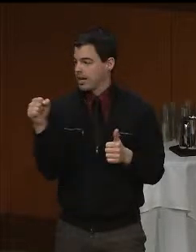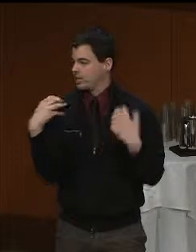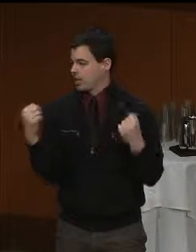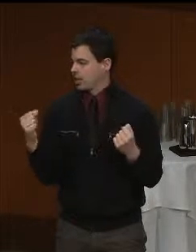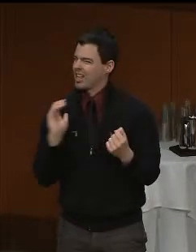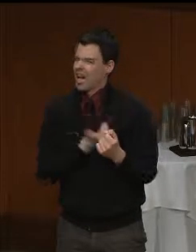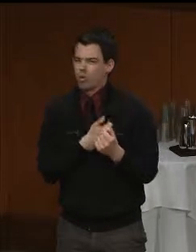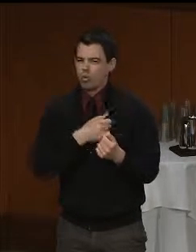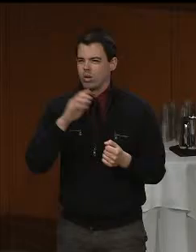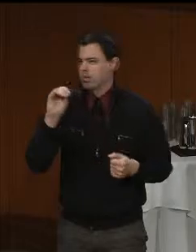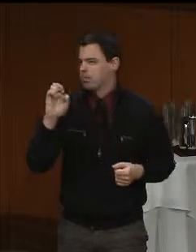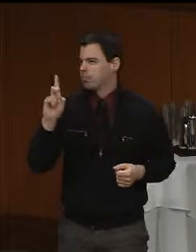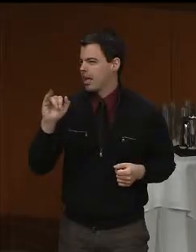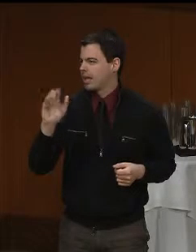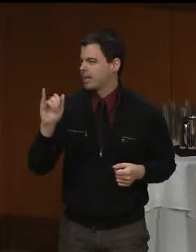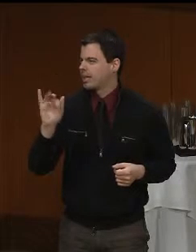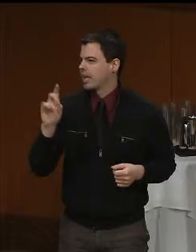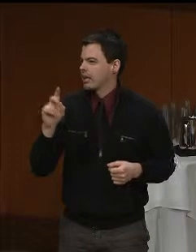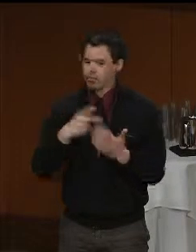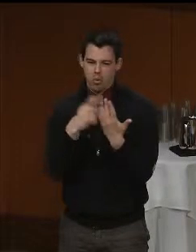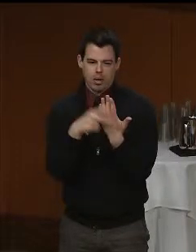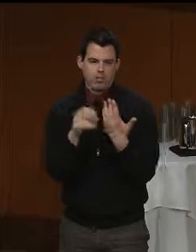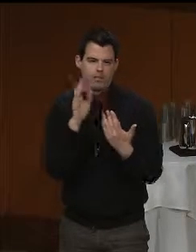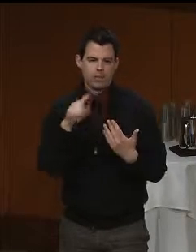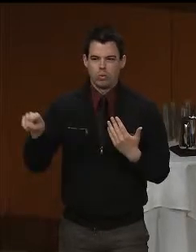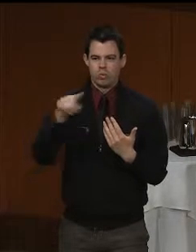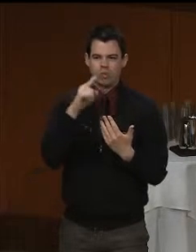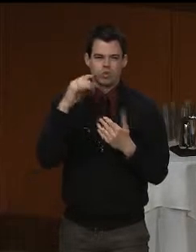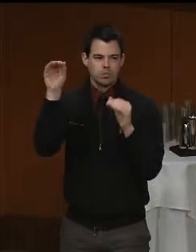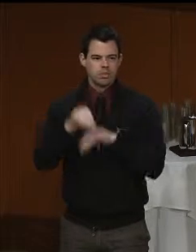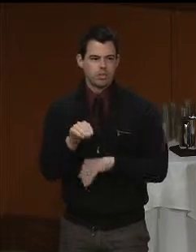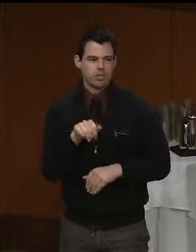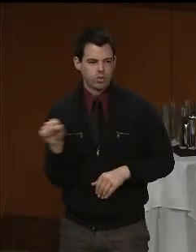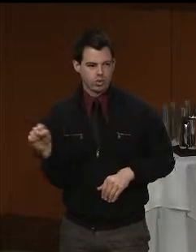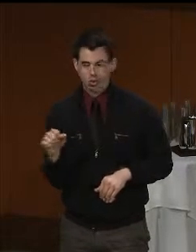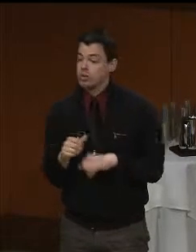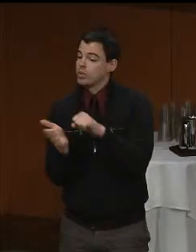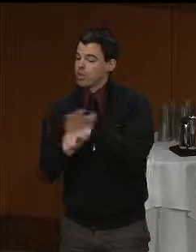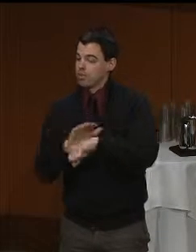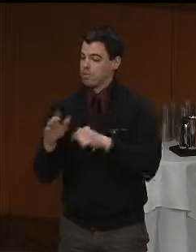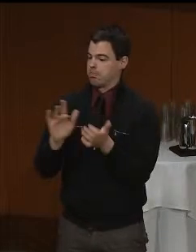for those of you who might be new to Massachusetts, to cover medically necessary treatment including